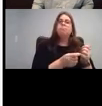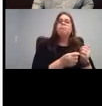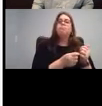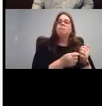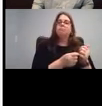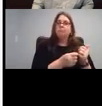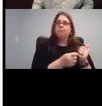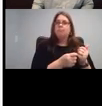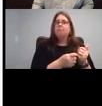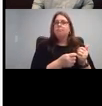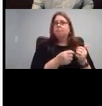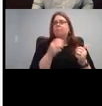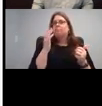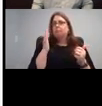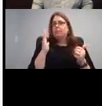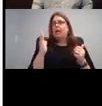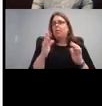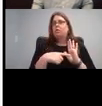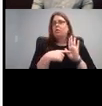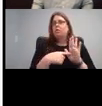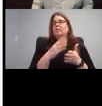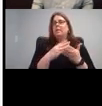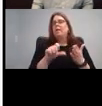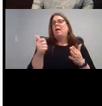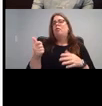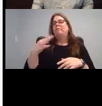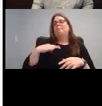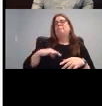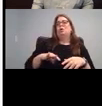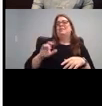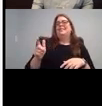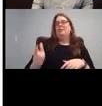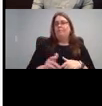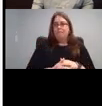And I'll get into some of their other perks later. So that's what it